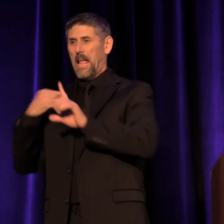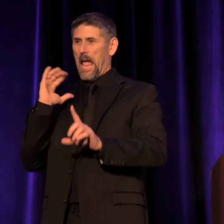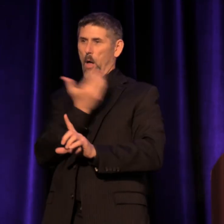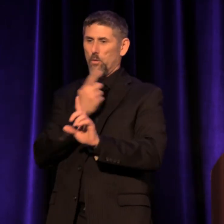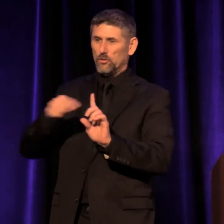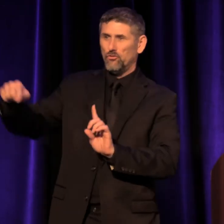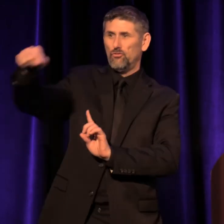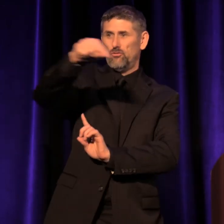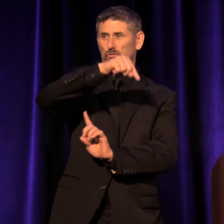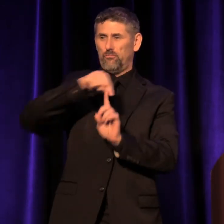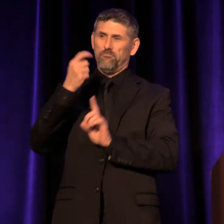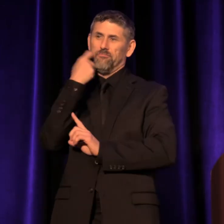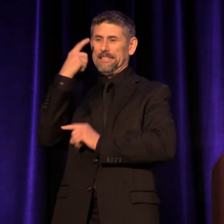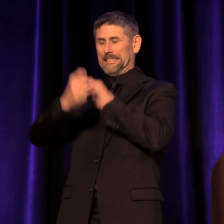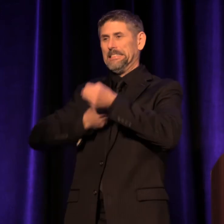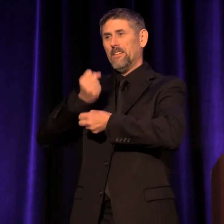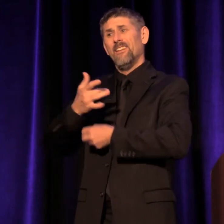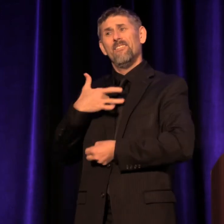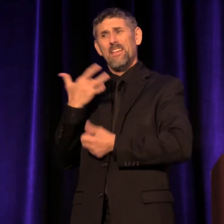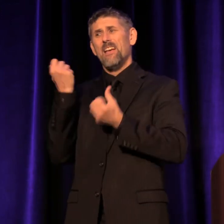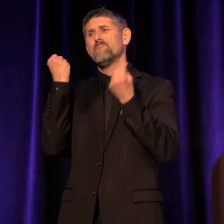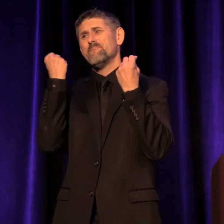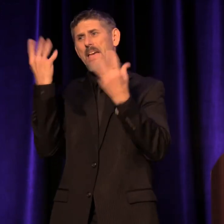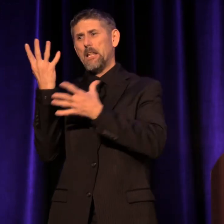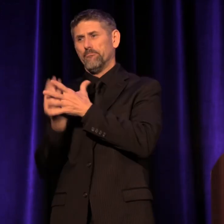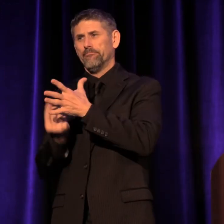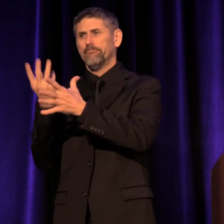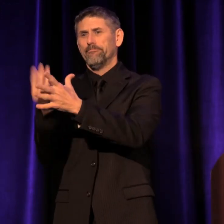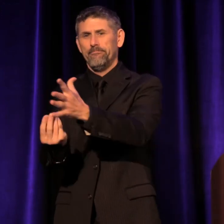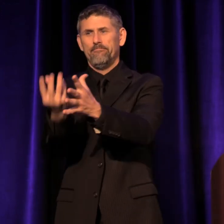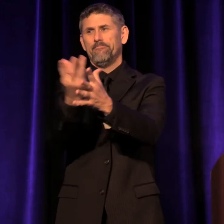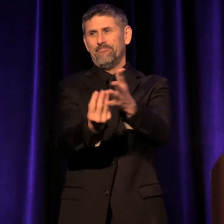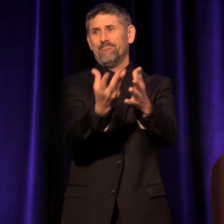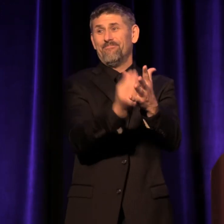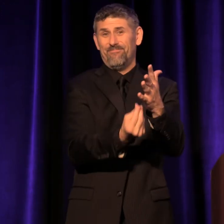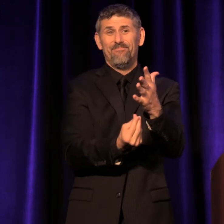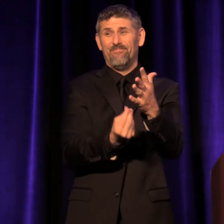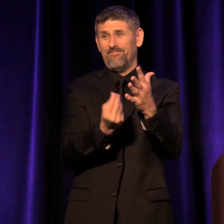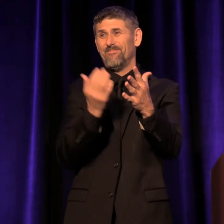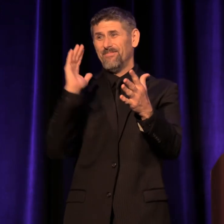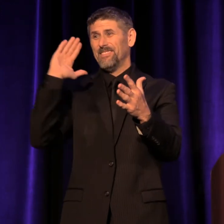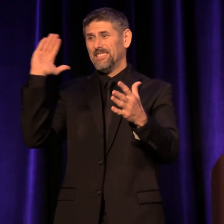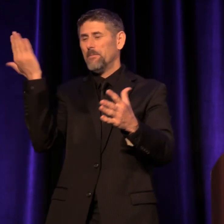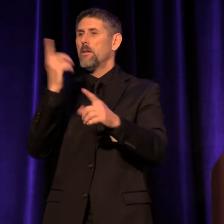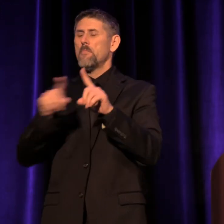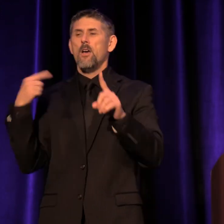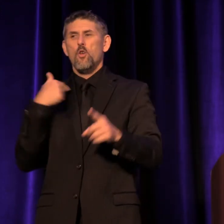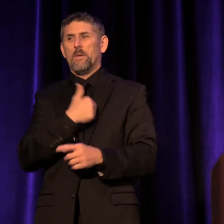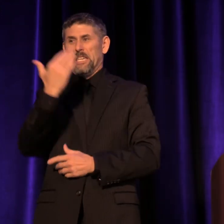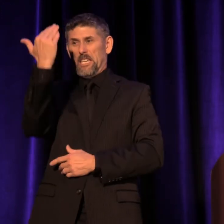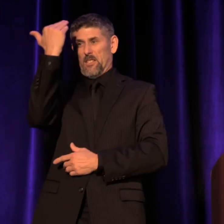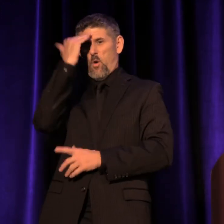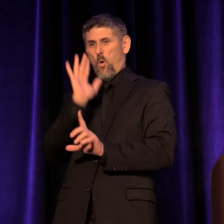and it feels like we've lost a lot this past year, doesn't it? But we know their legacy lives in each of us,